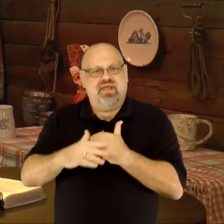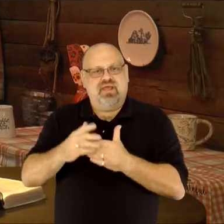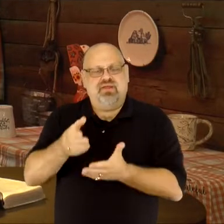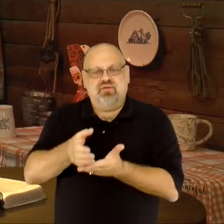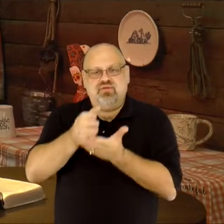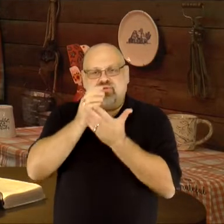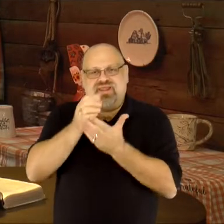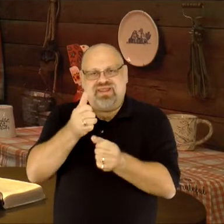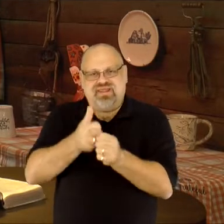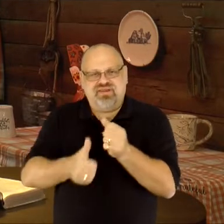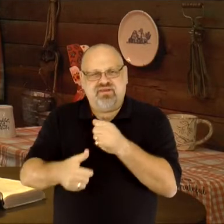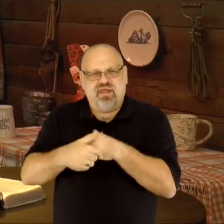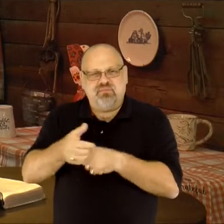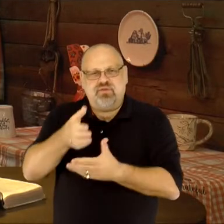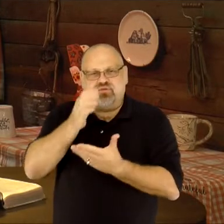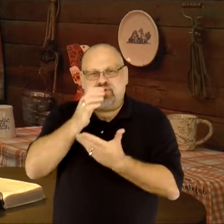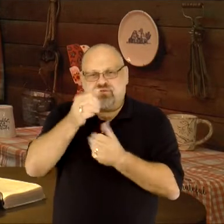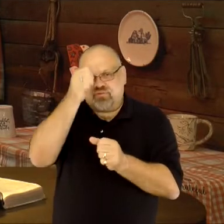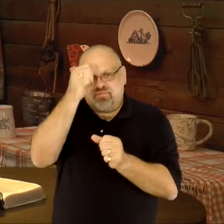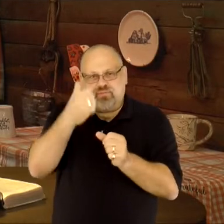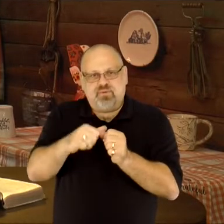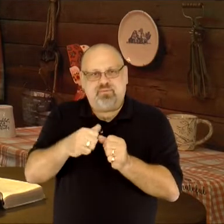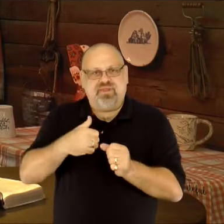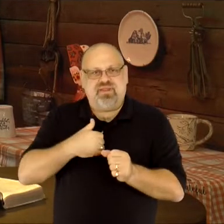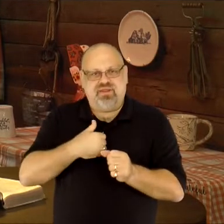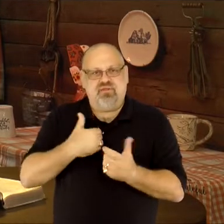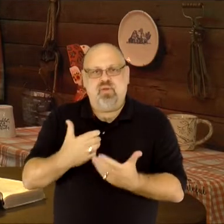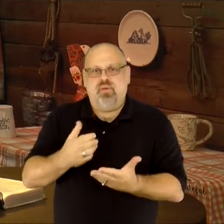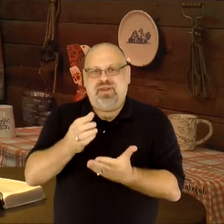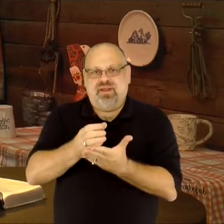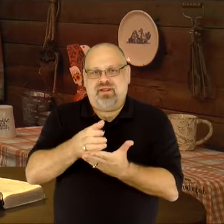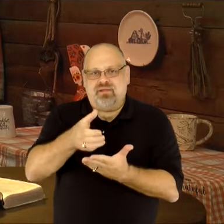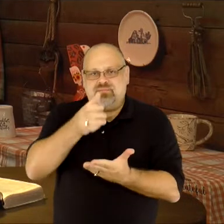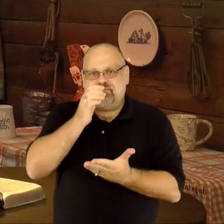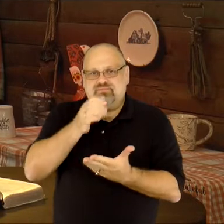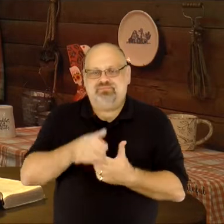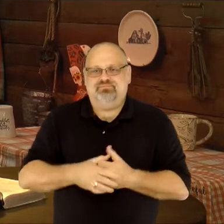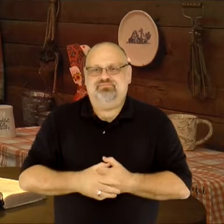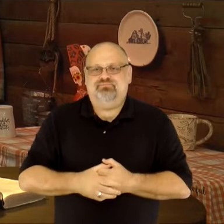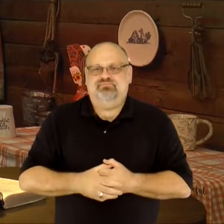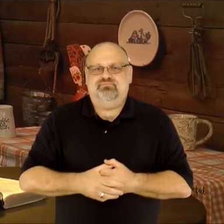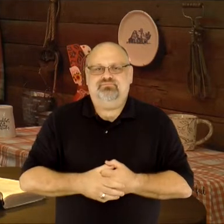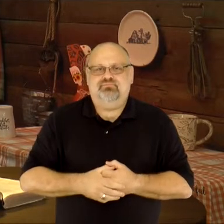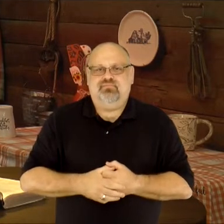in My blood. Take drink, and each time you do, remember Me." Let's receive the cup.